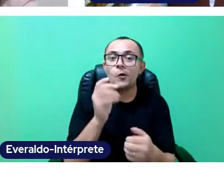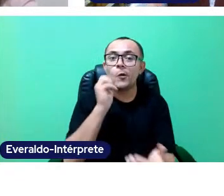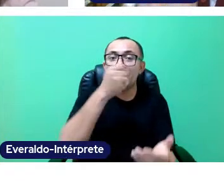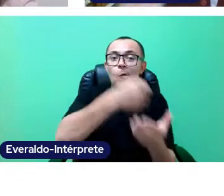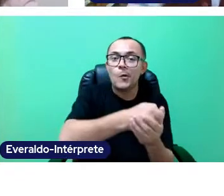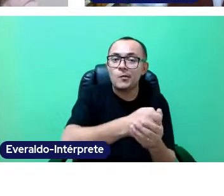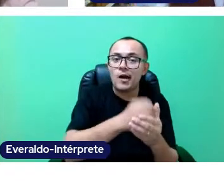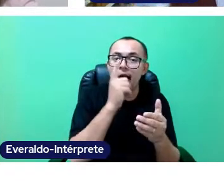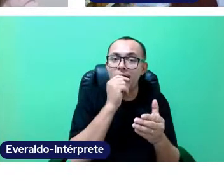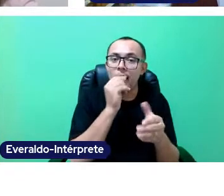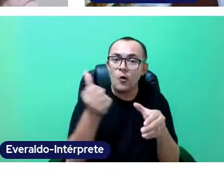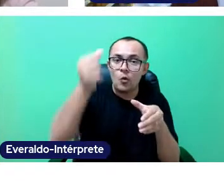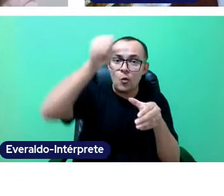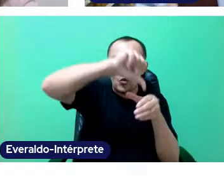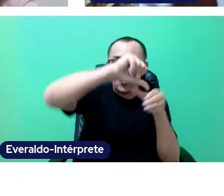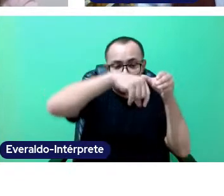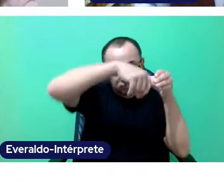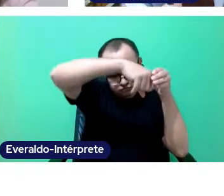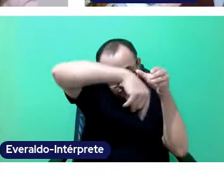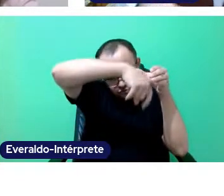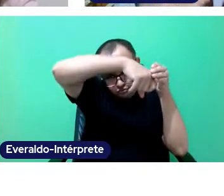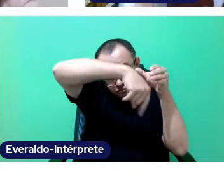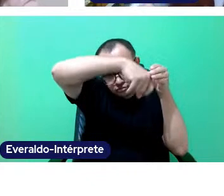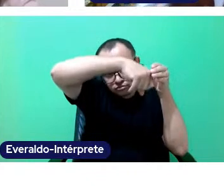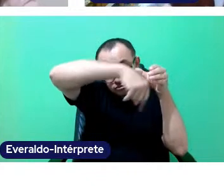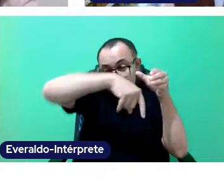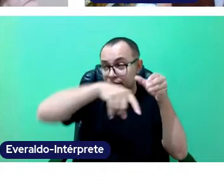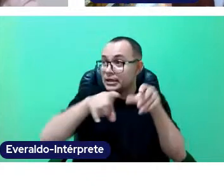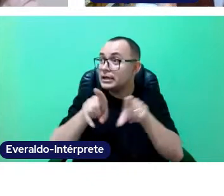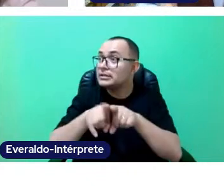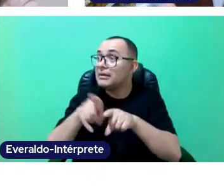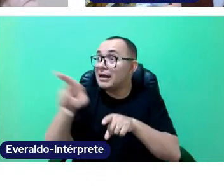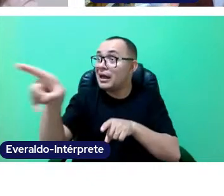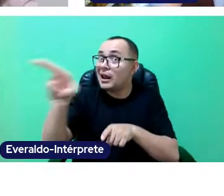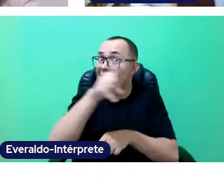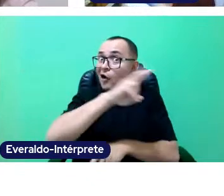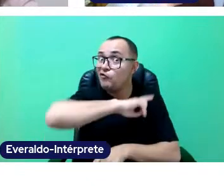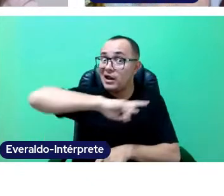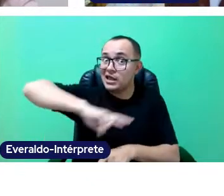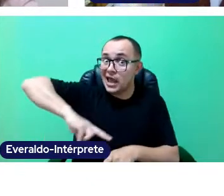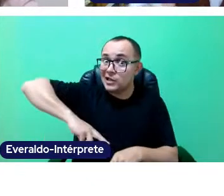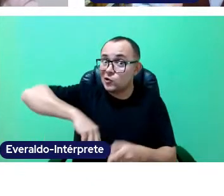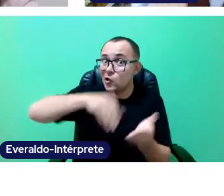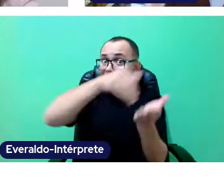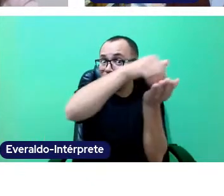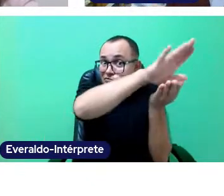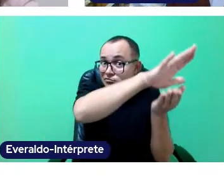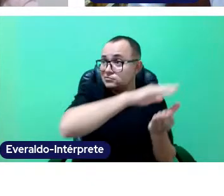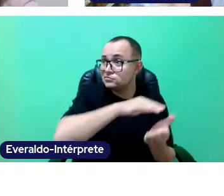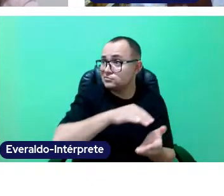"let's turn away that councillor that keeps coming here promising piped water, but never did anything".